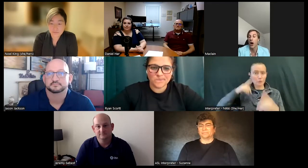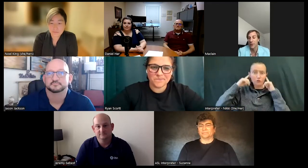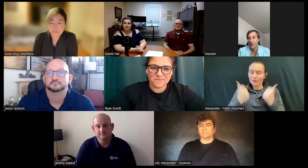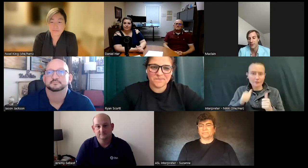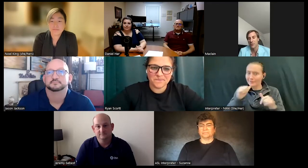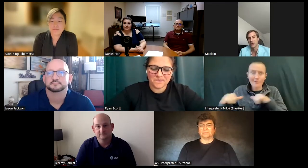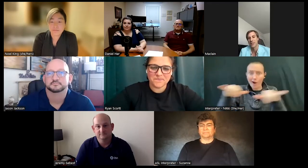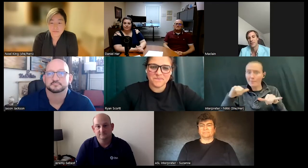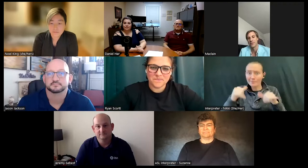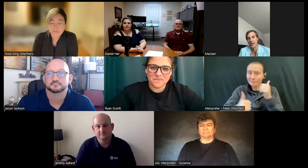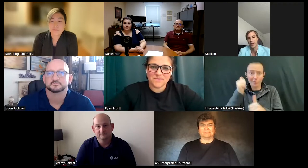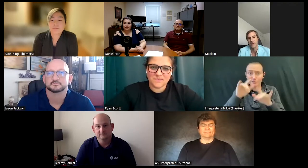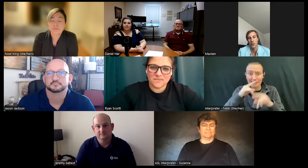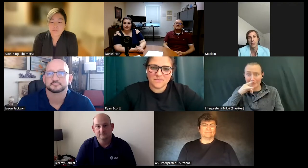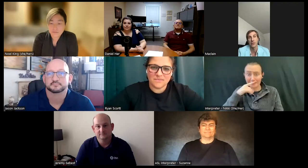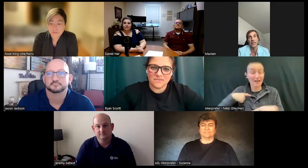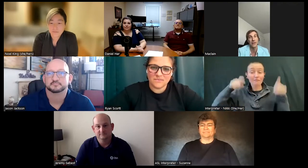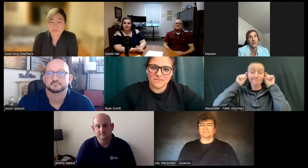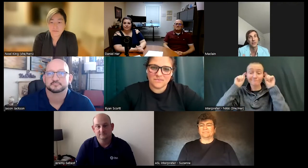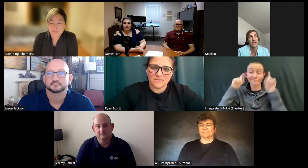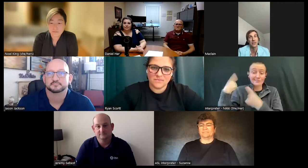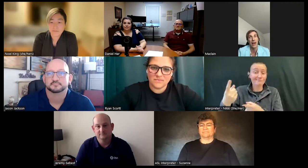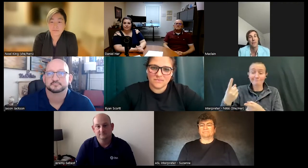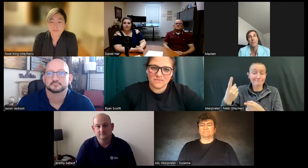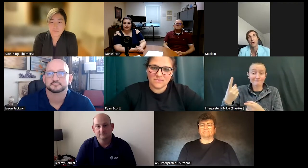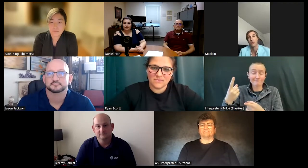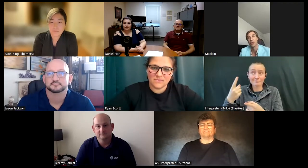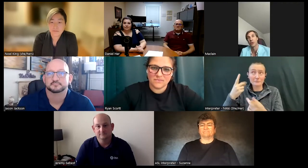uncommon for most kids and I've worn hearing aids ever since I remember which